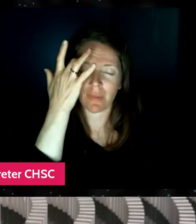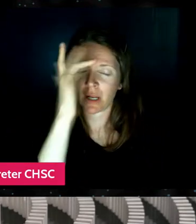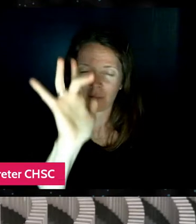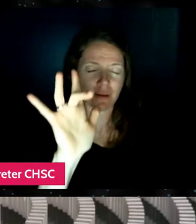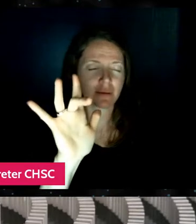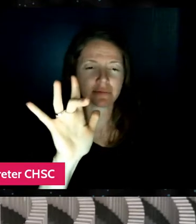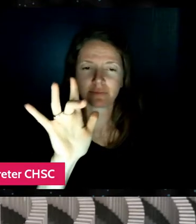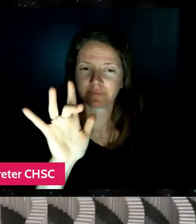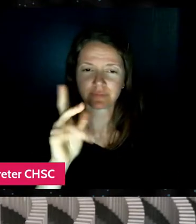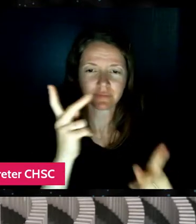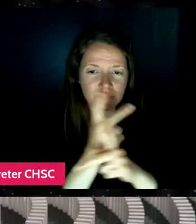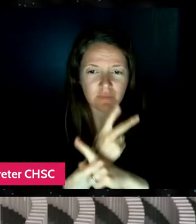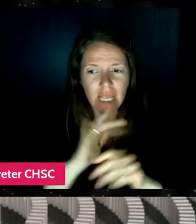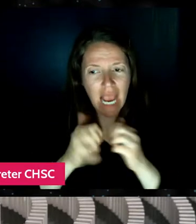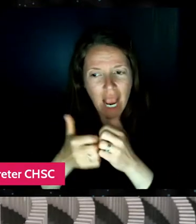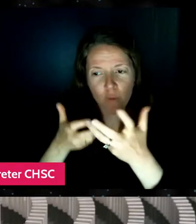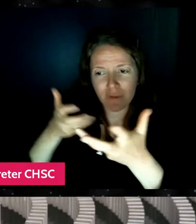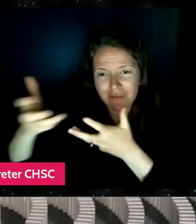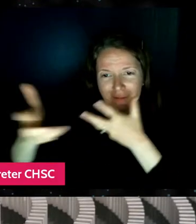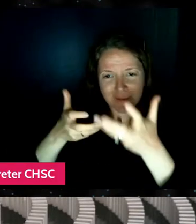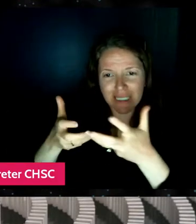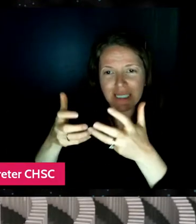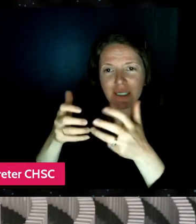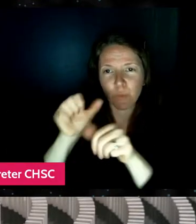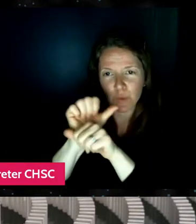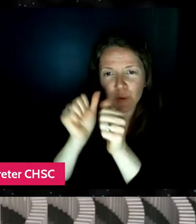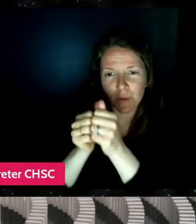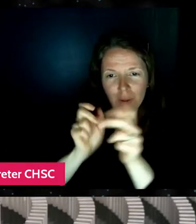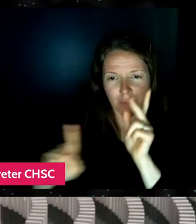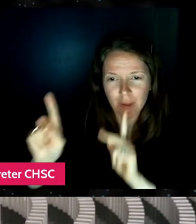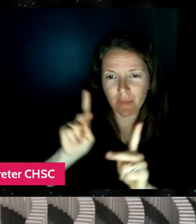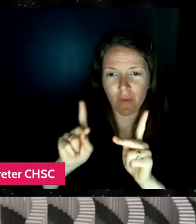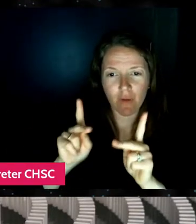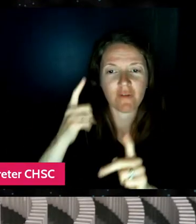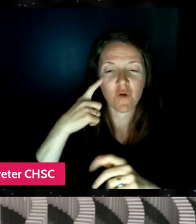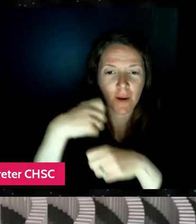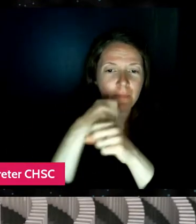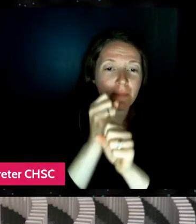how he speaks with people to, you know, make a great film.